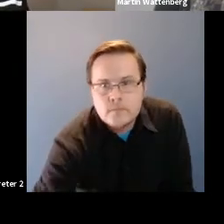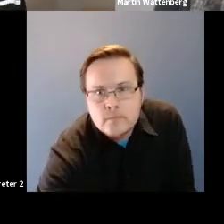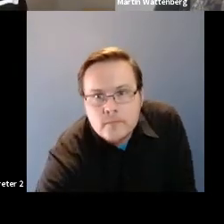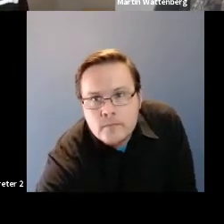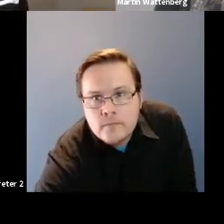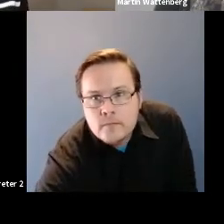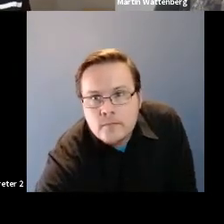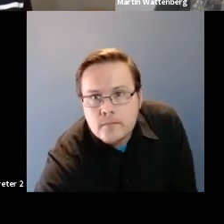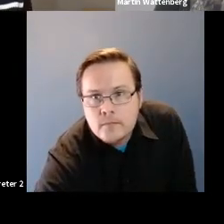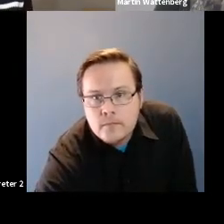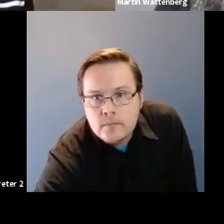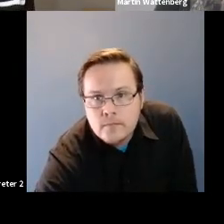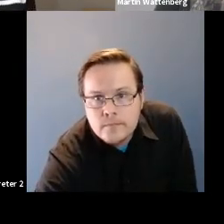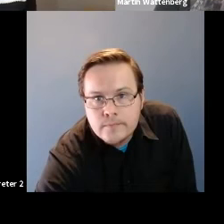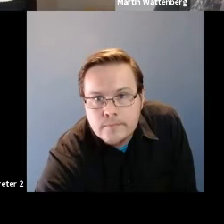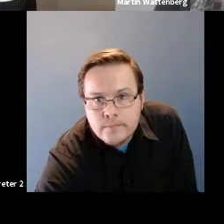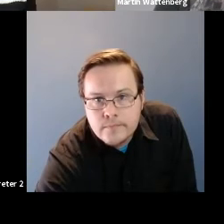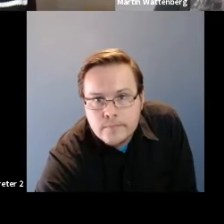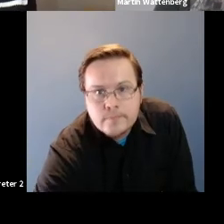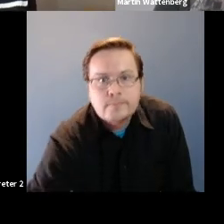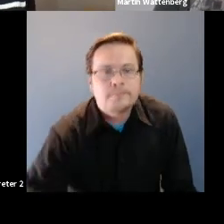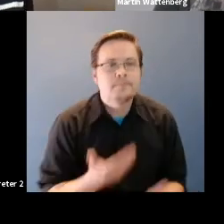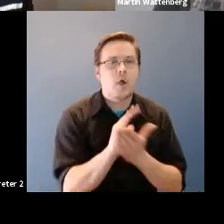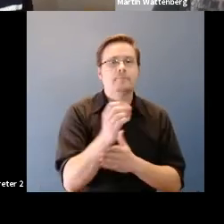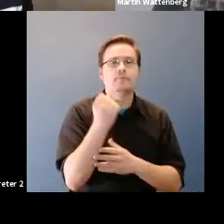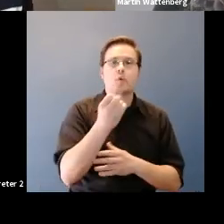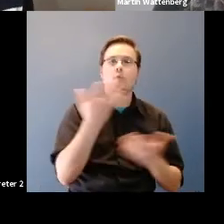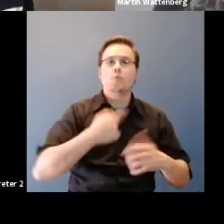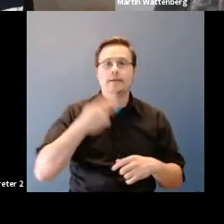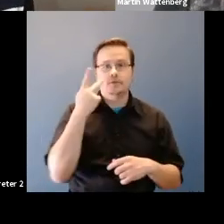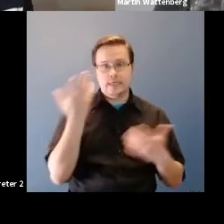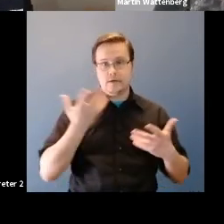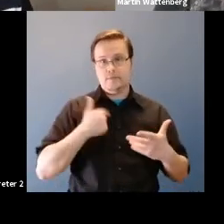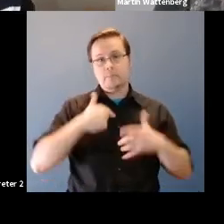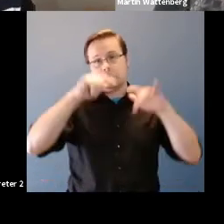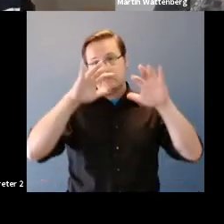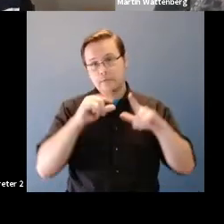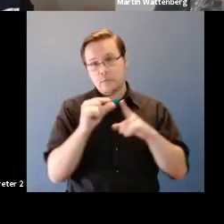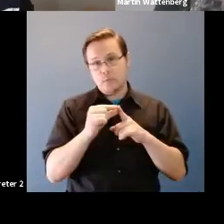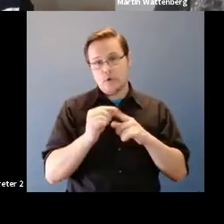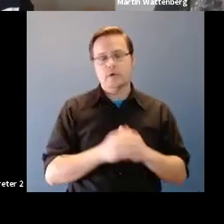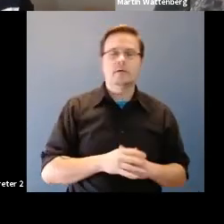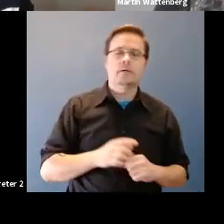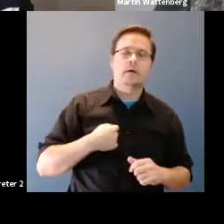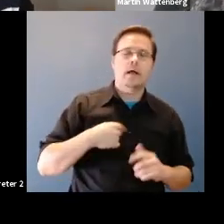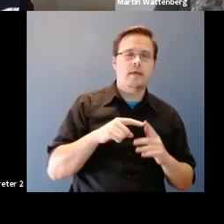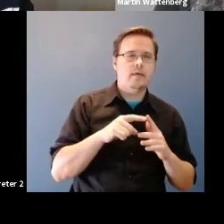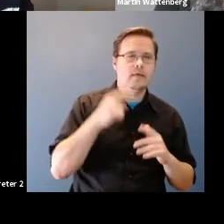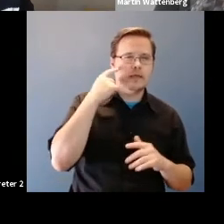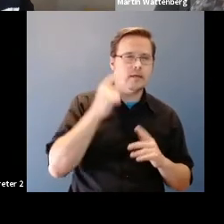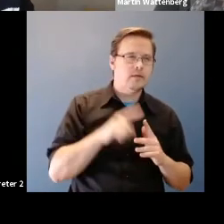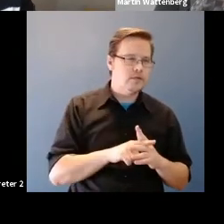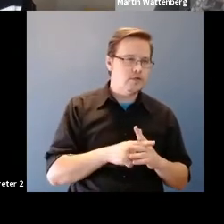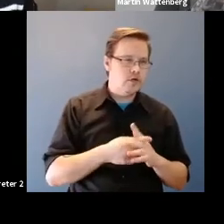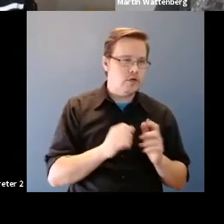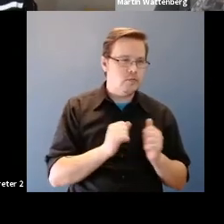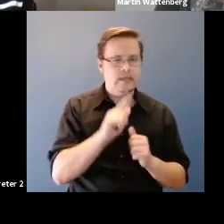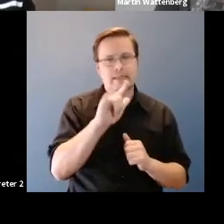Martin Wattenberg: Alright, so what you see here let's enter a word, I think it started out with a lie, but let's do something simple let's start out with rock.